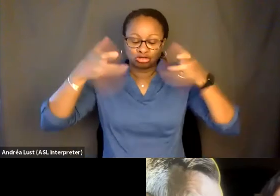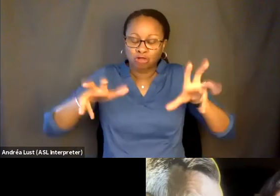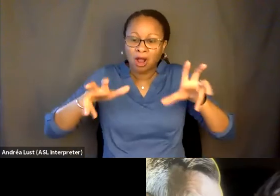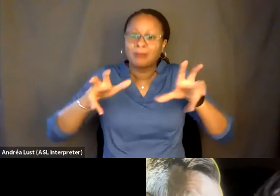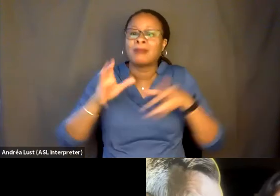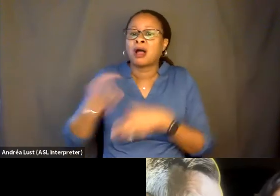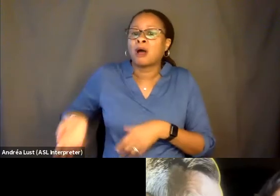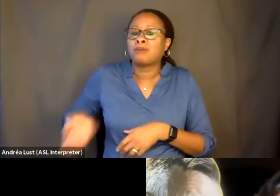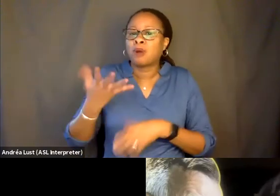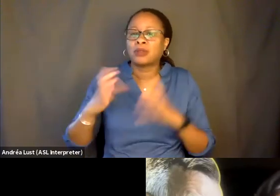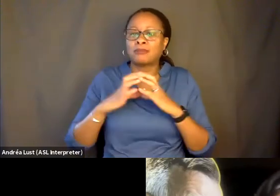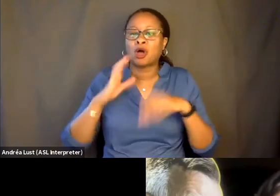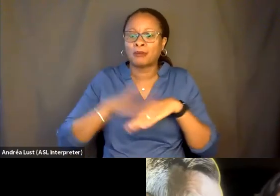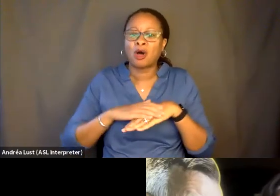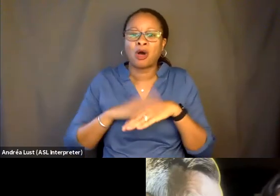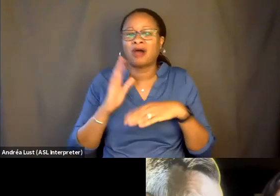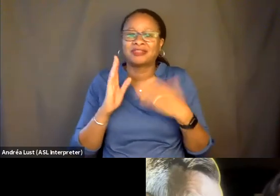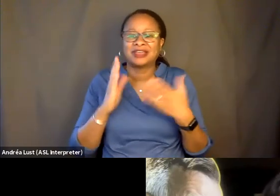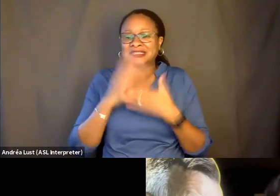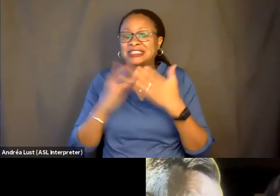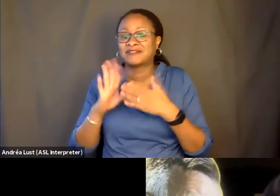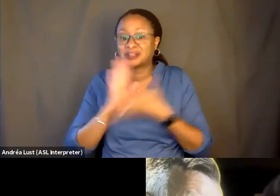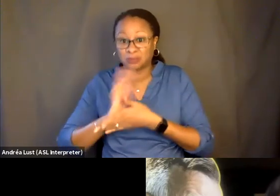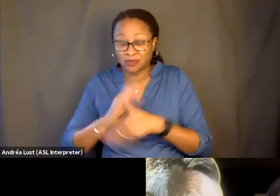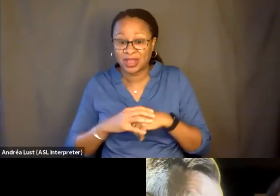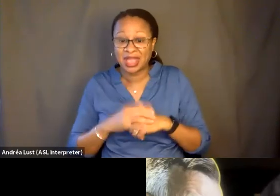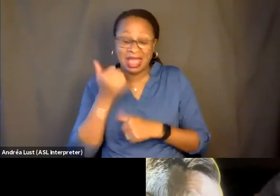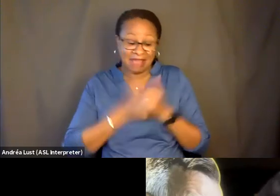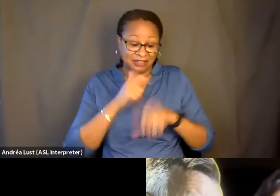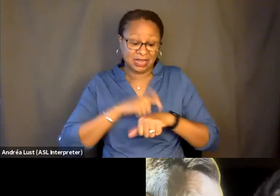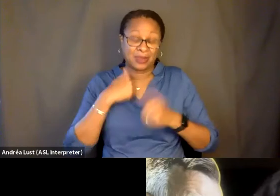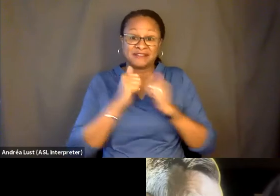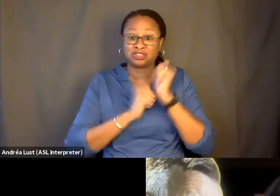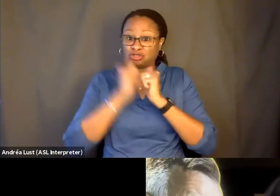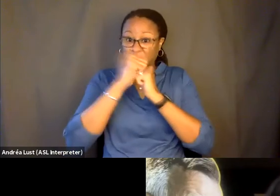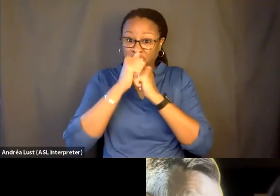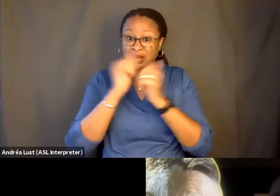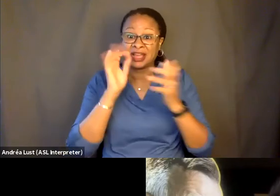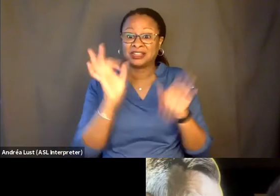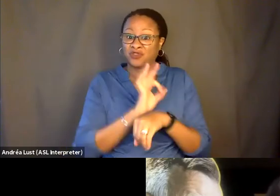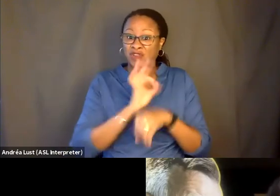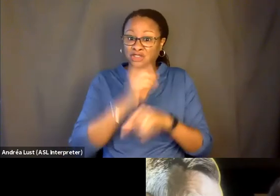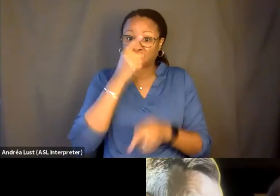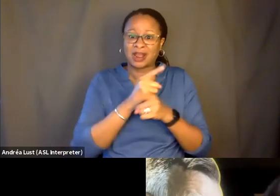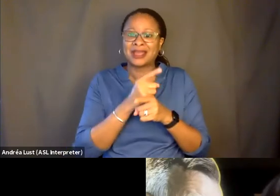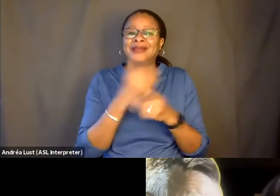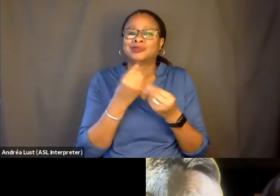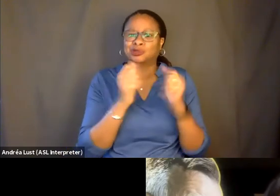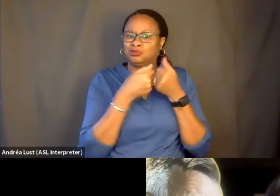So that sort of every time, like, we had a structure, it was functioning, then we would break it again in the way that death brings us again,